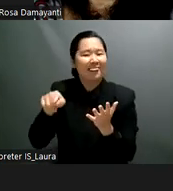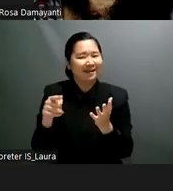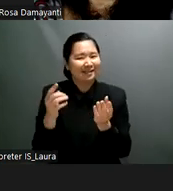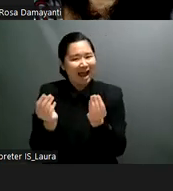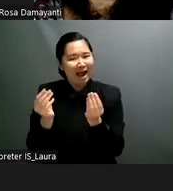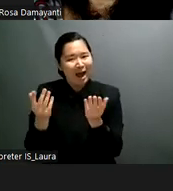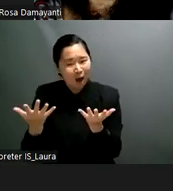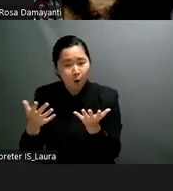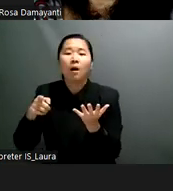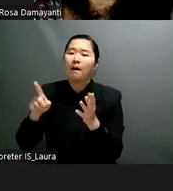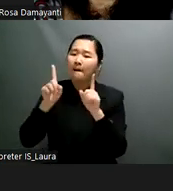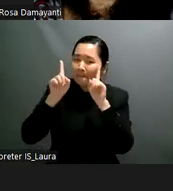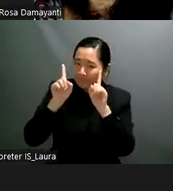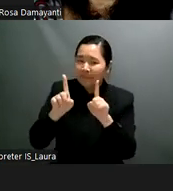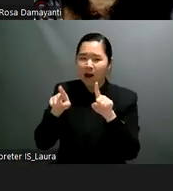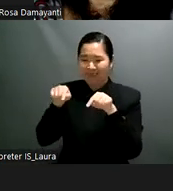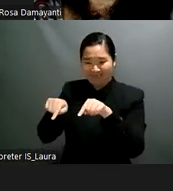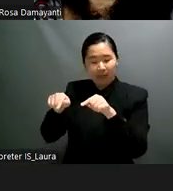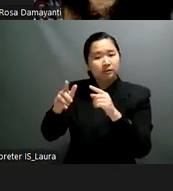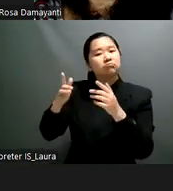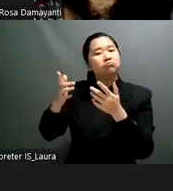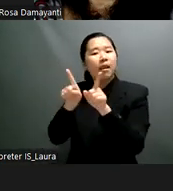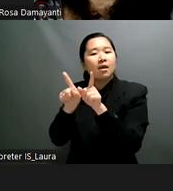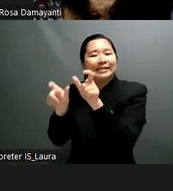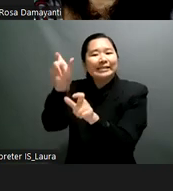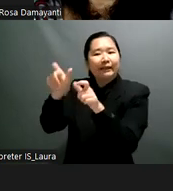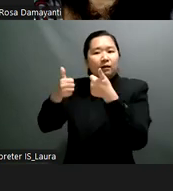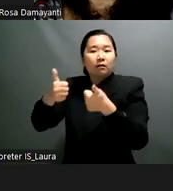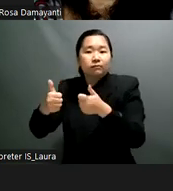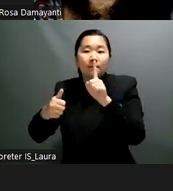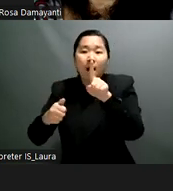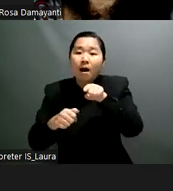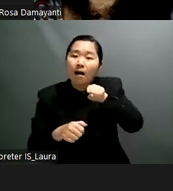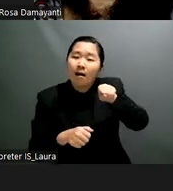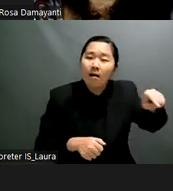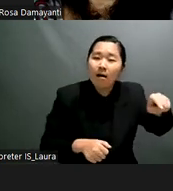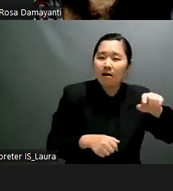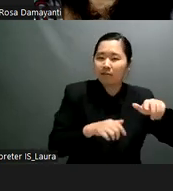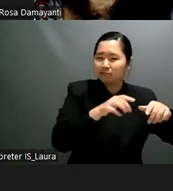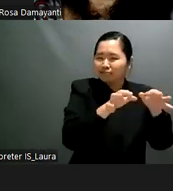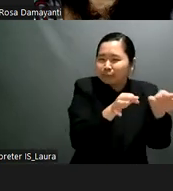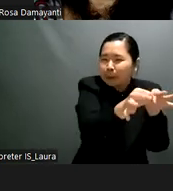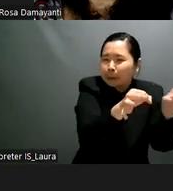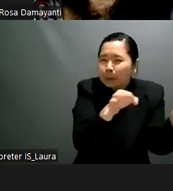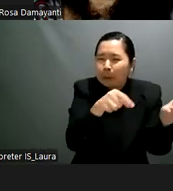special schools often far removed from family and community on a final note i'd like to recognize